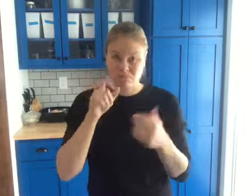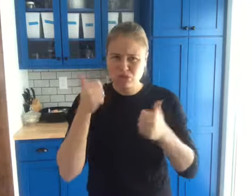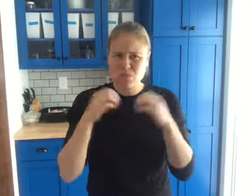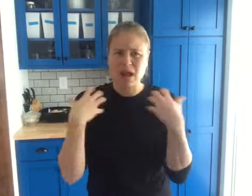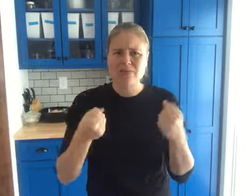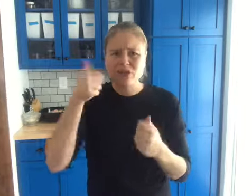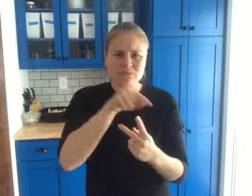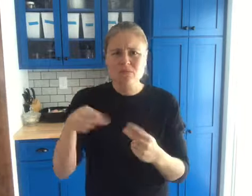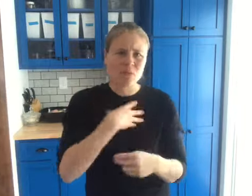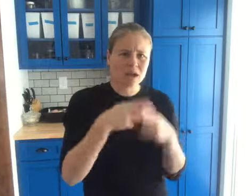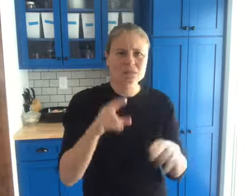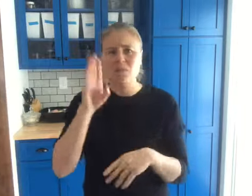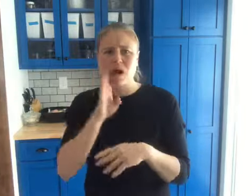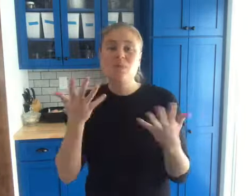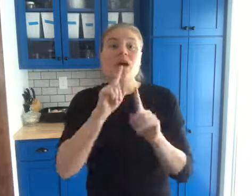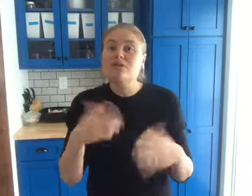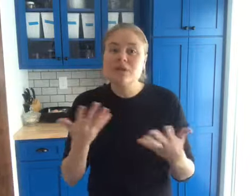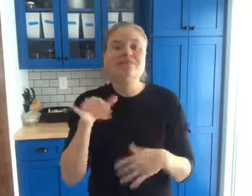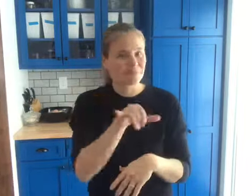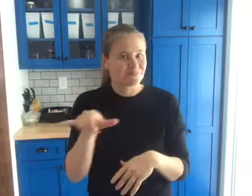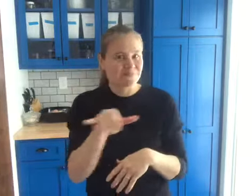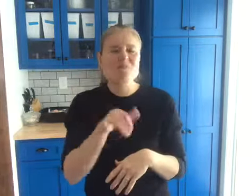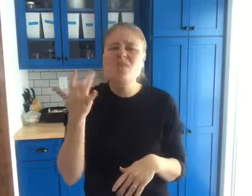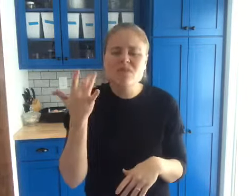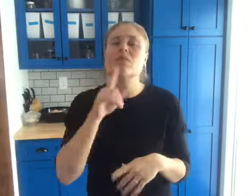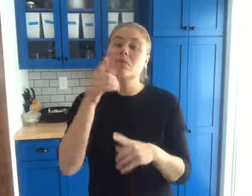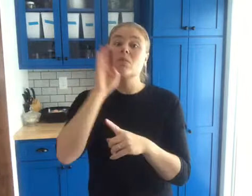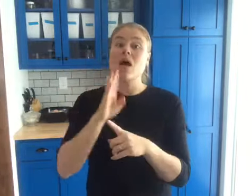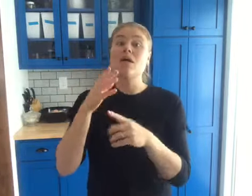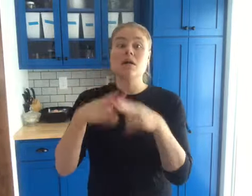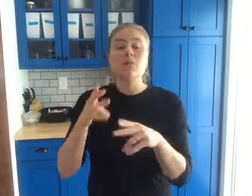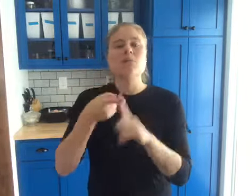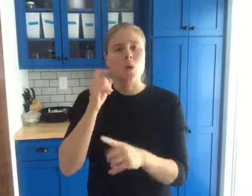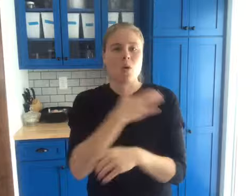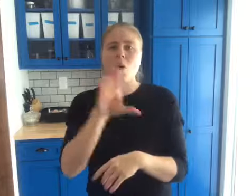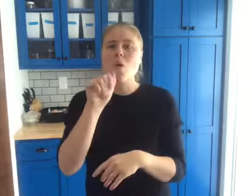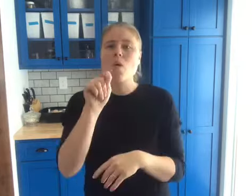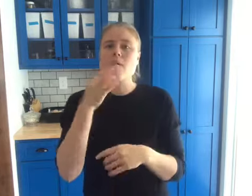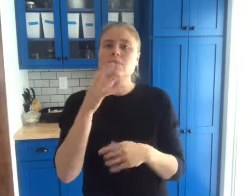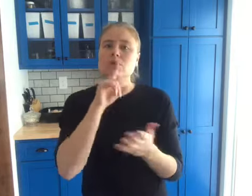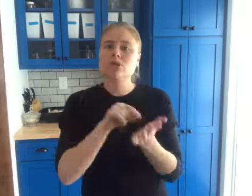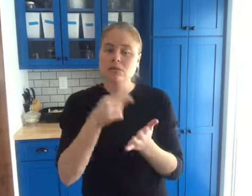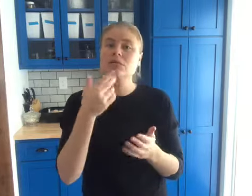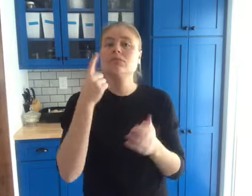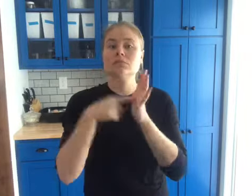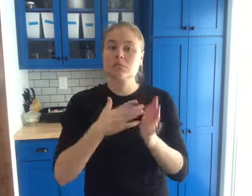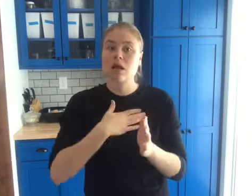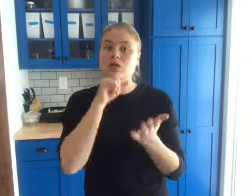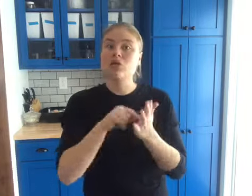Which is healthier? Both colors are the same! Brown eggs are from hens' feathers color brown.